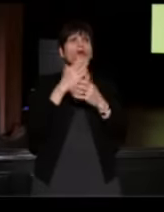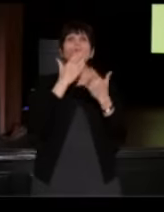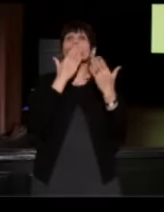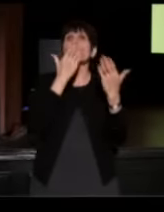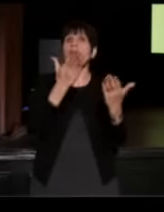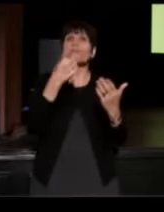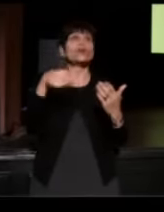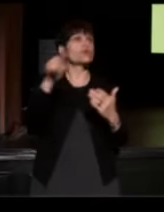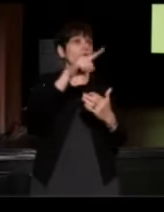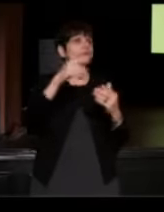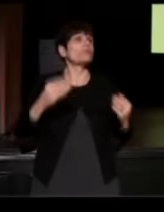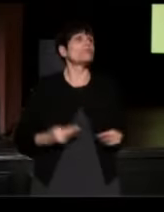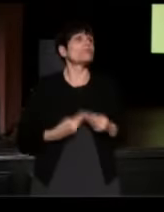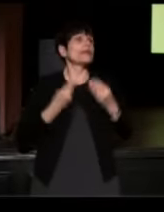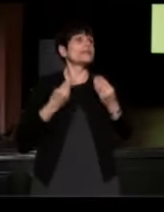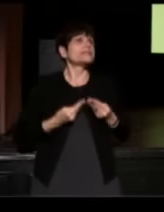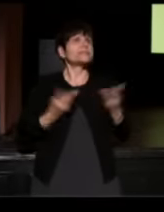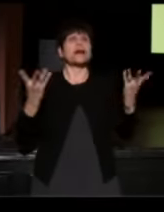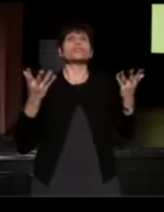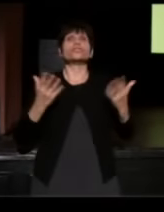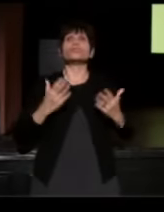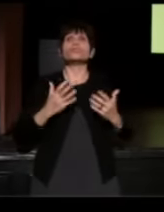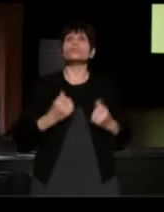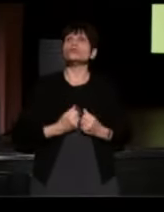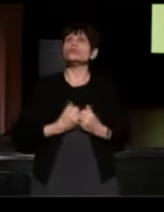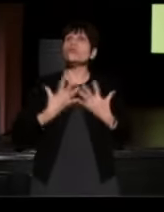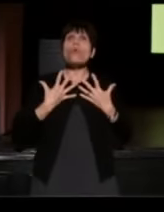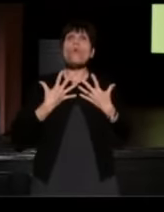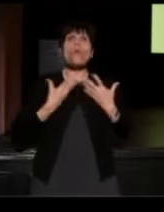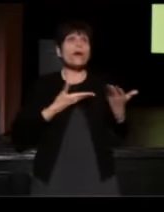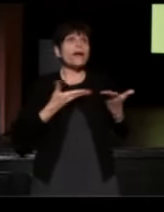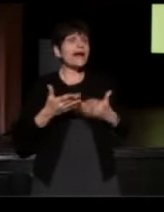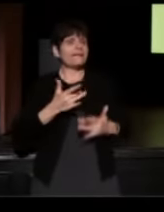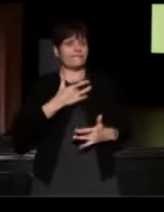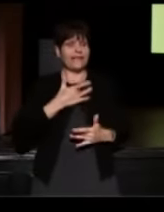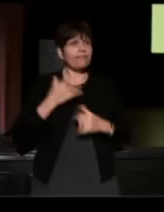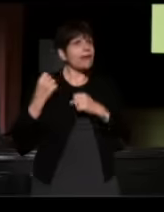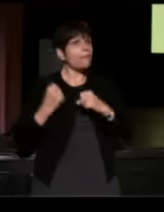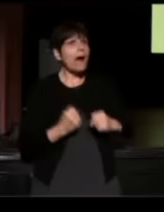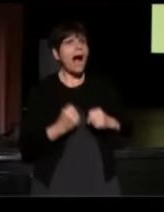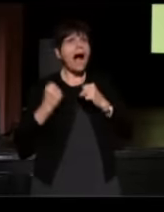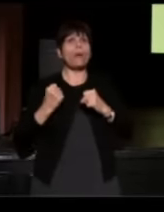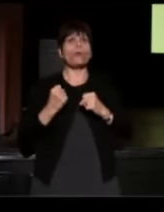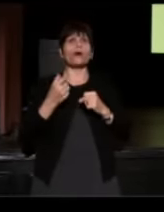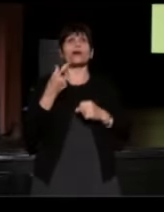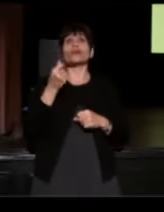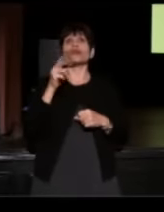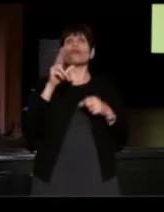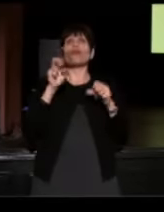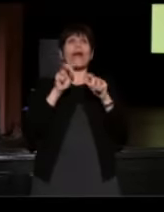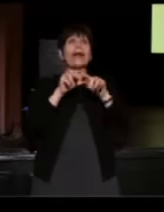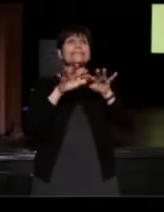for bringing such joy, feeling, power and grace to the American public.